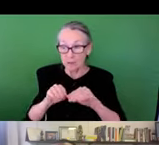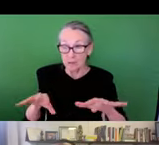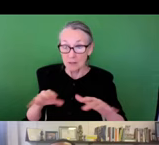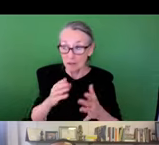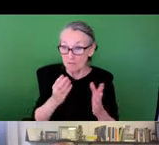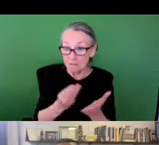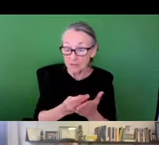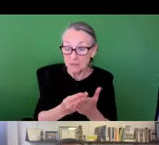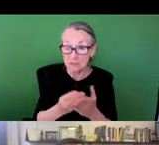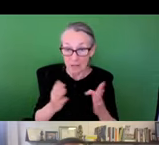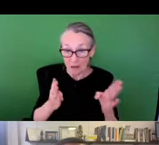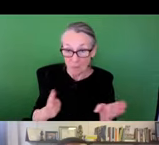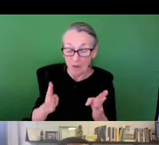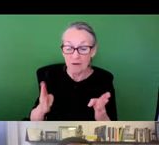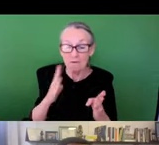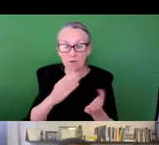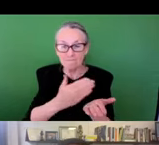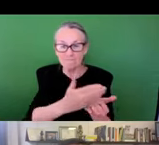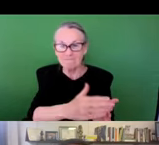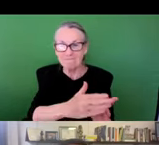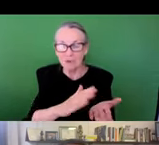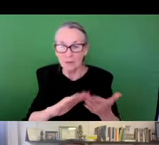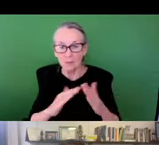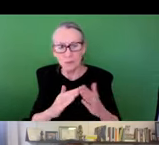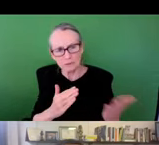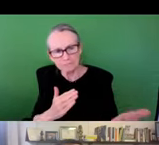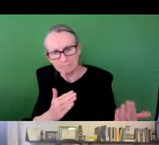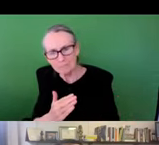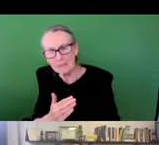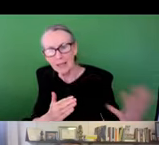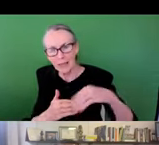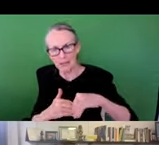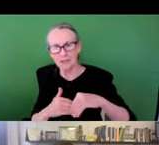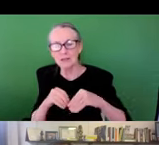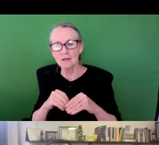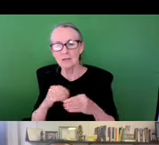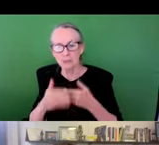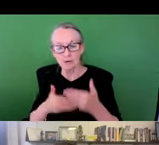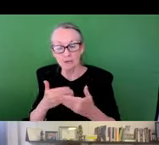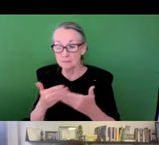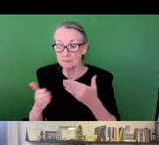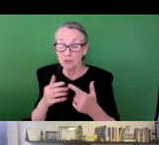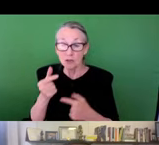and how we redistribute plans and funds to create opportunities for marginalized communities to be